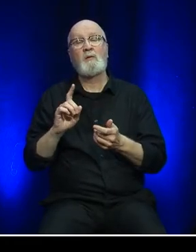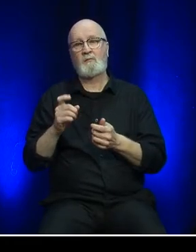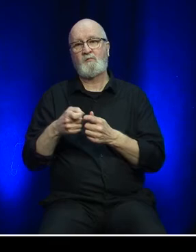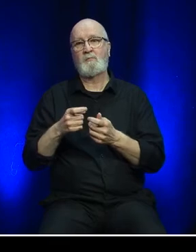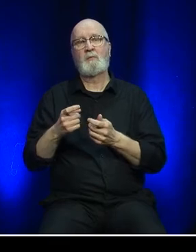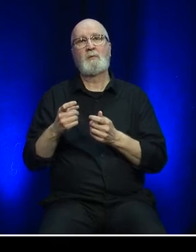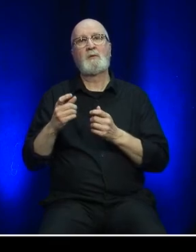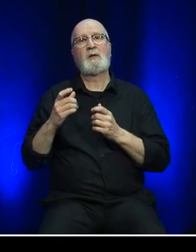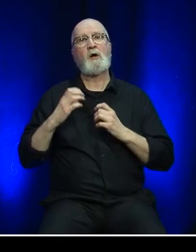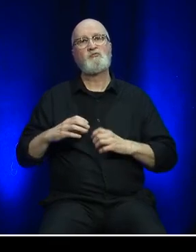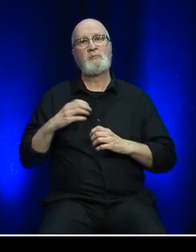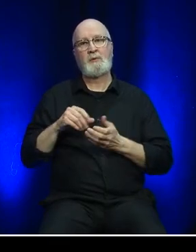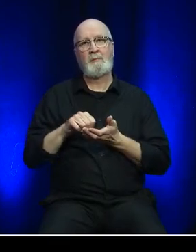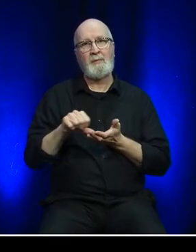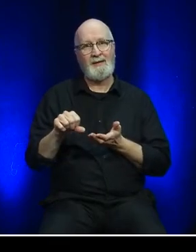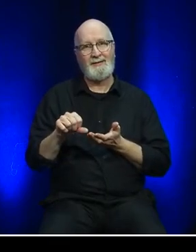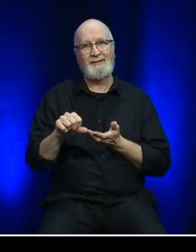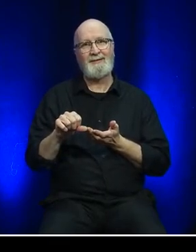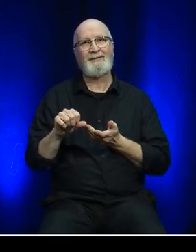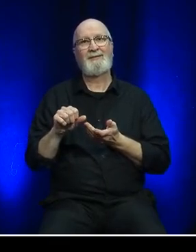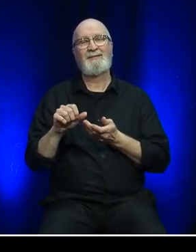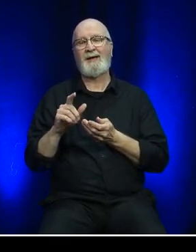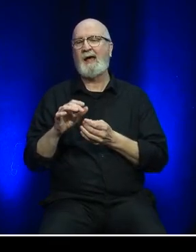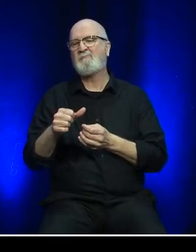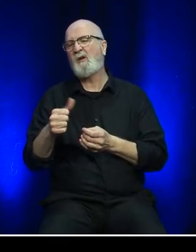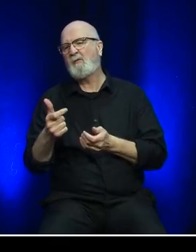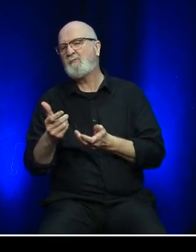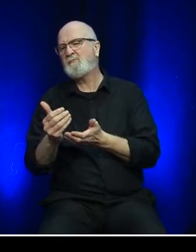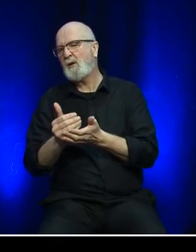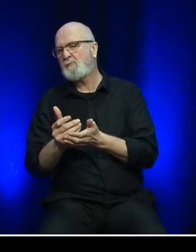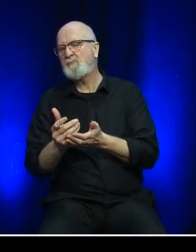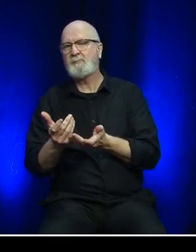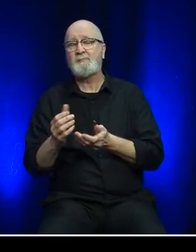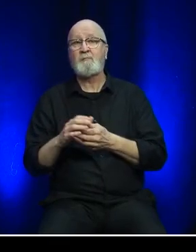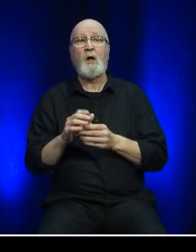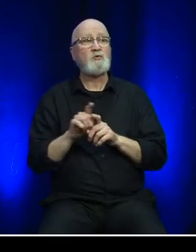plus ancillary revenues and the Government of Canada provided